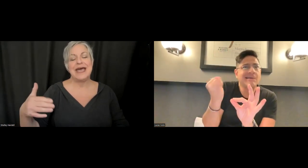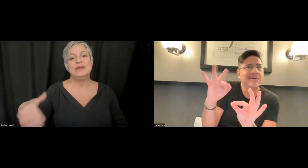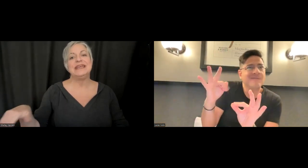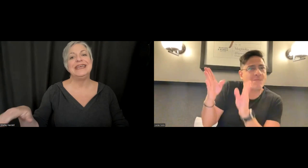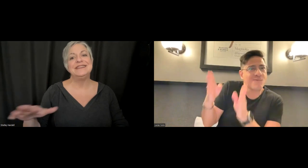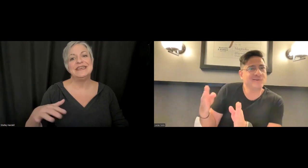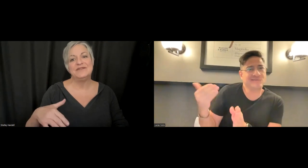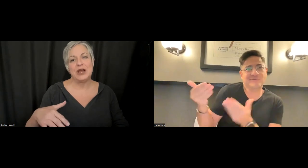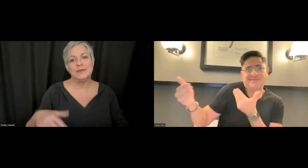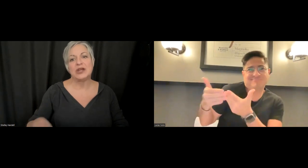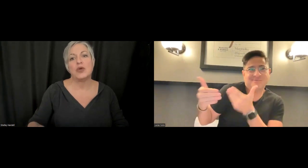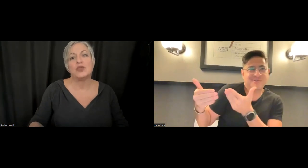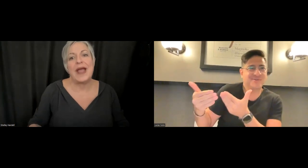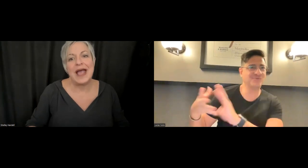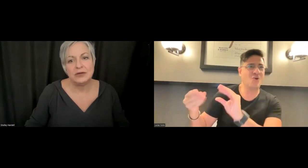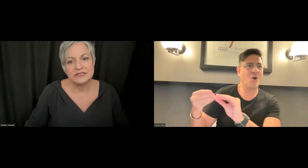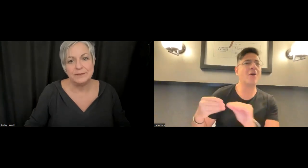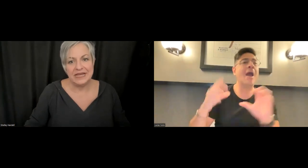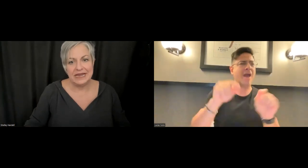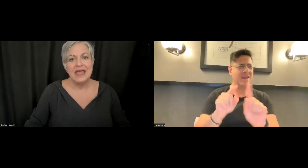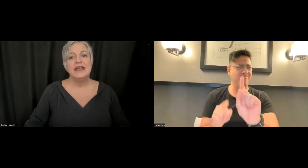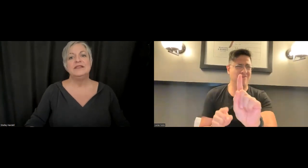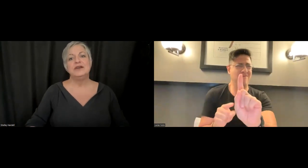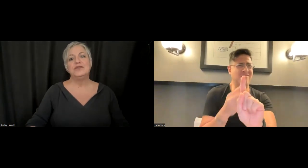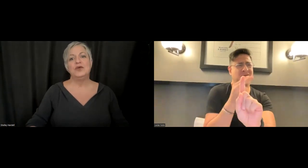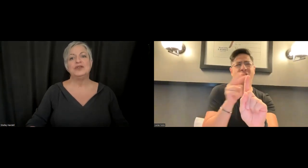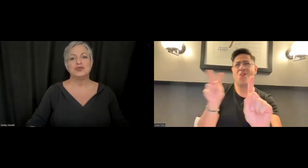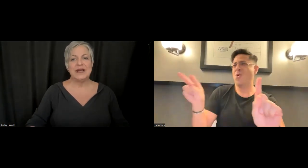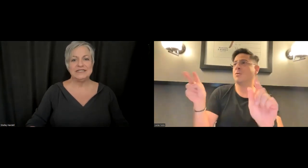happening in the environment around me. Therefore, the direct